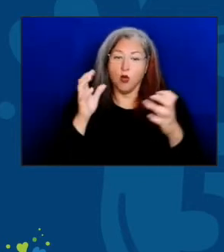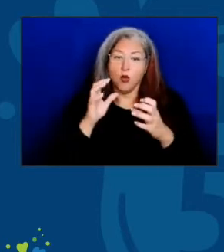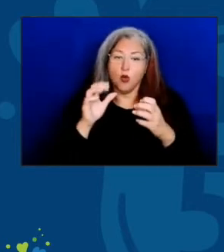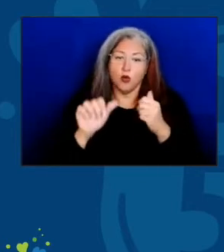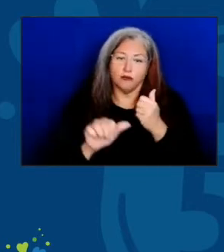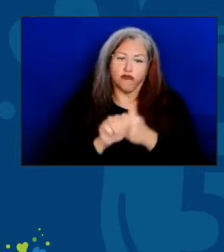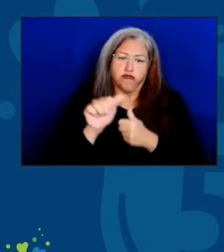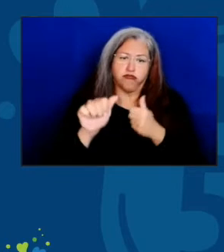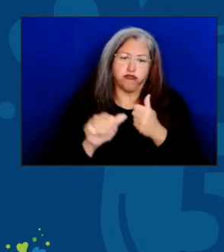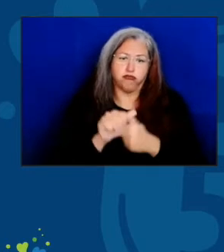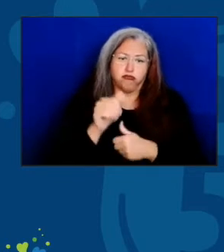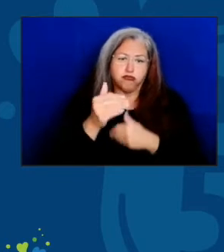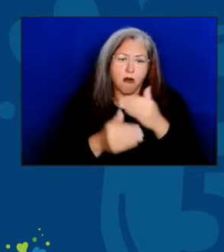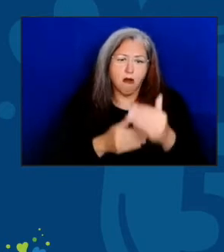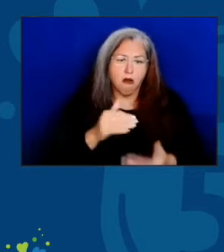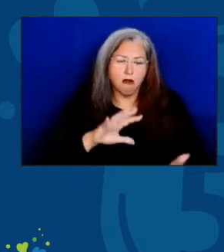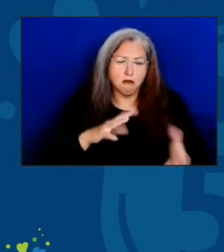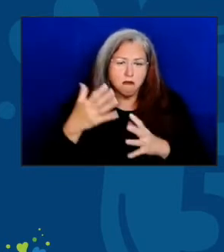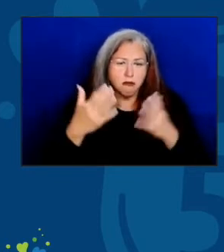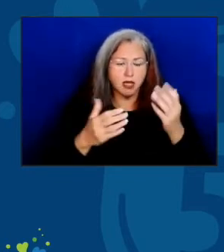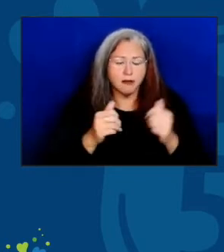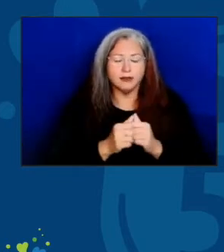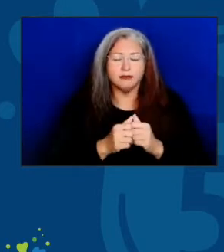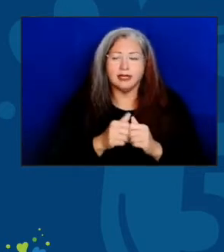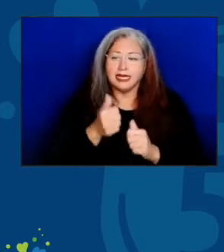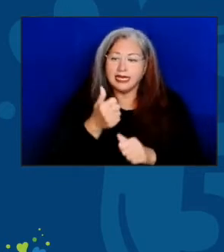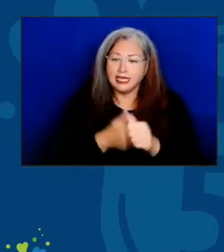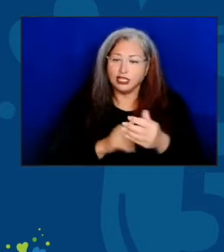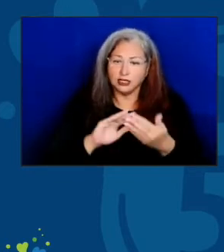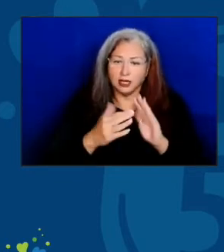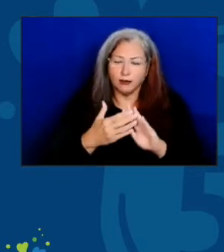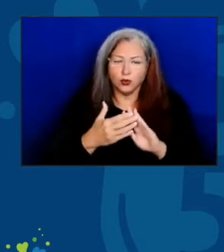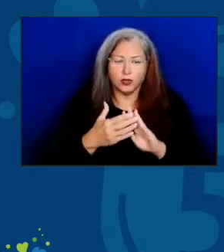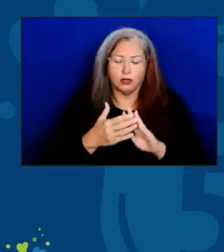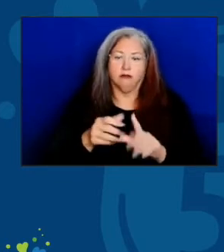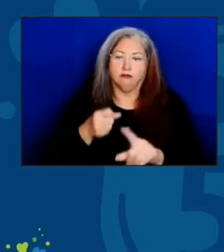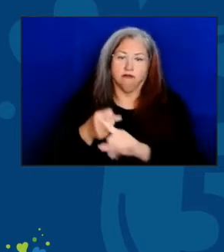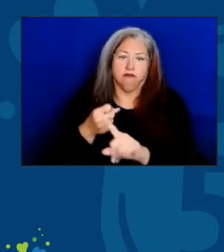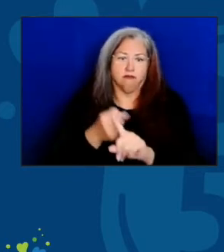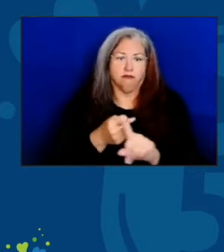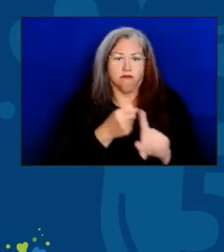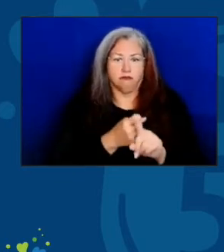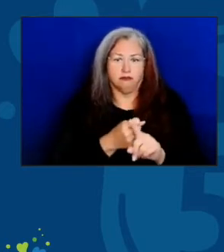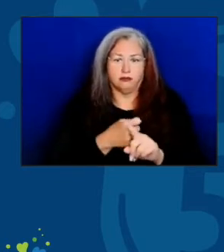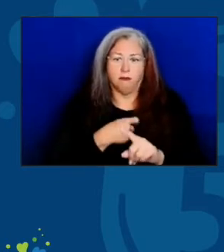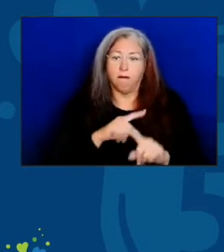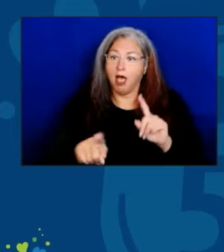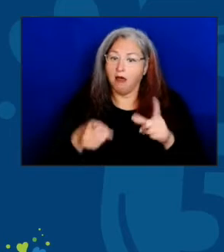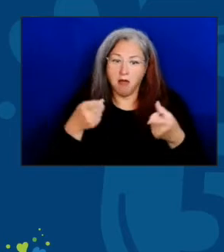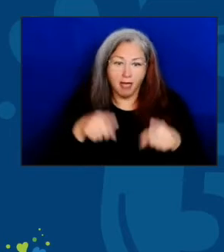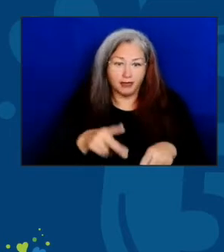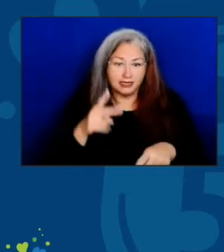but in communities in every state and with incredible speed, we saw local organizations pivot.